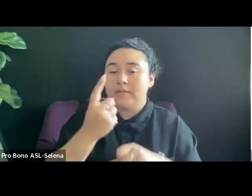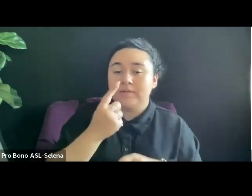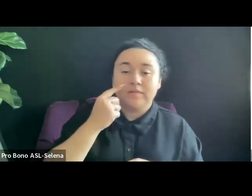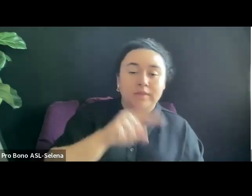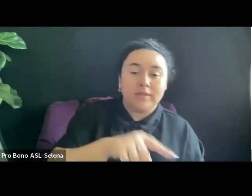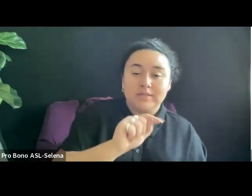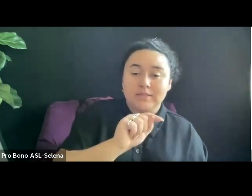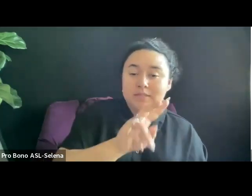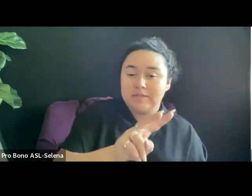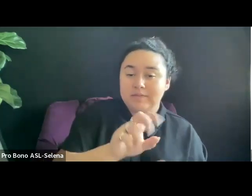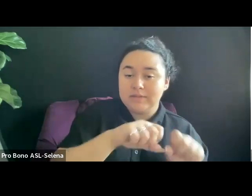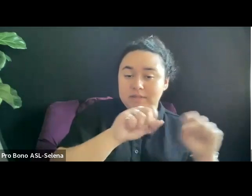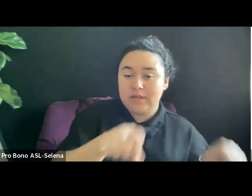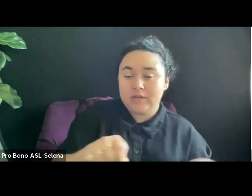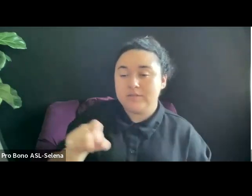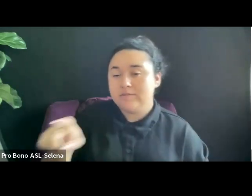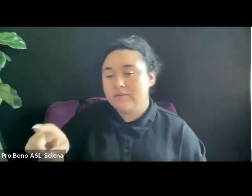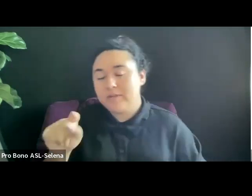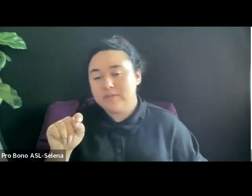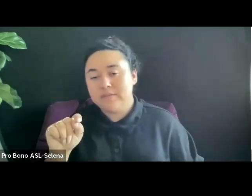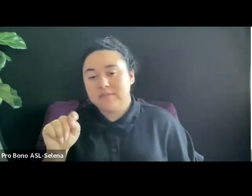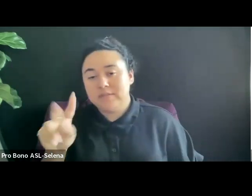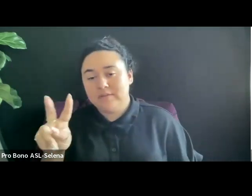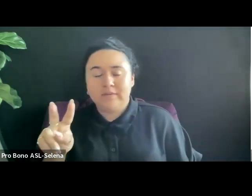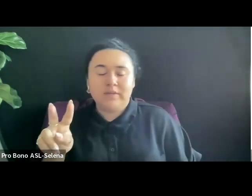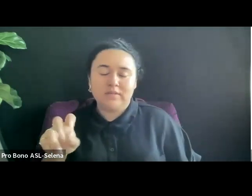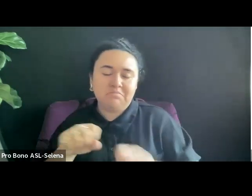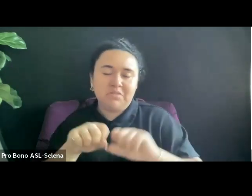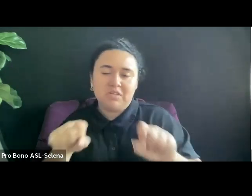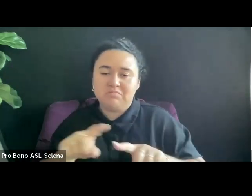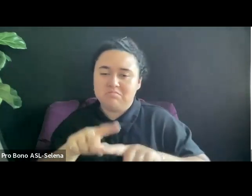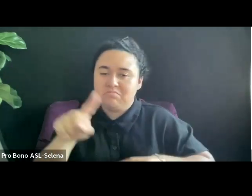ALSO CREATE SHORTER VERSIONS FOR CLASSROOM USE IF IT MAKES SENSE.